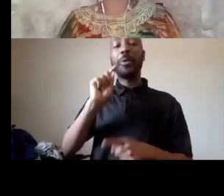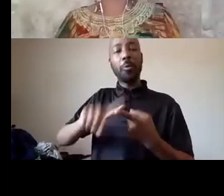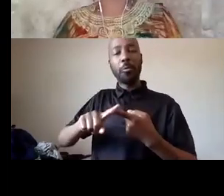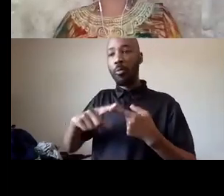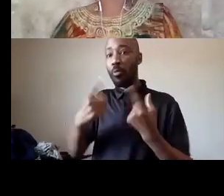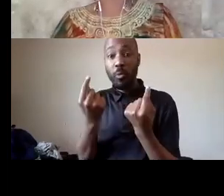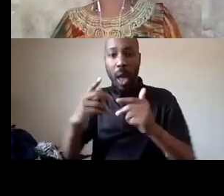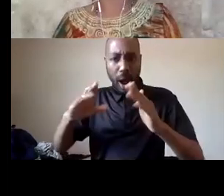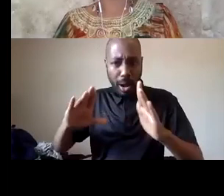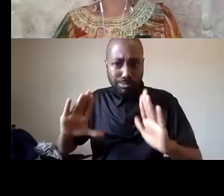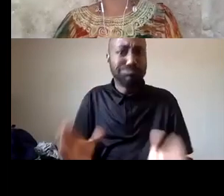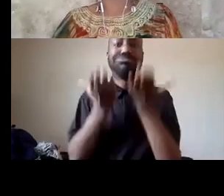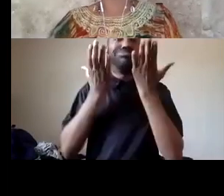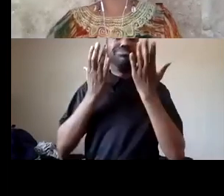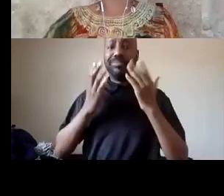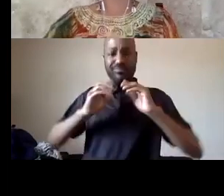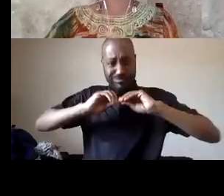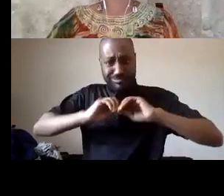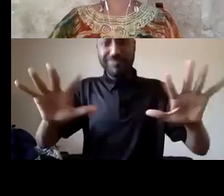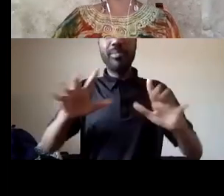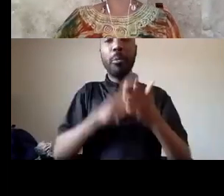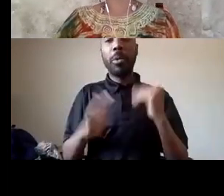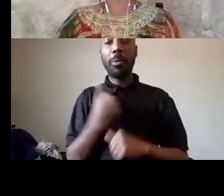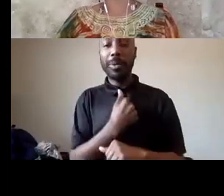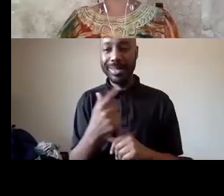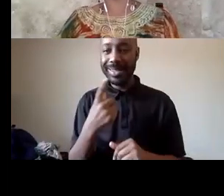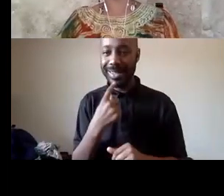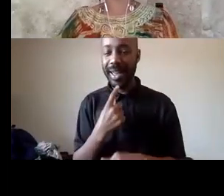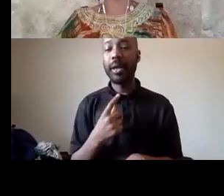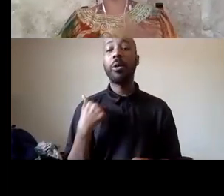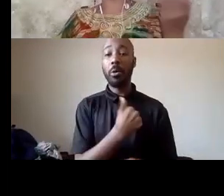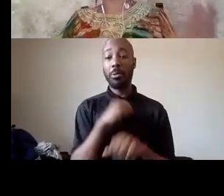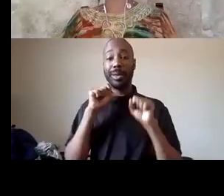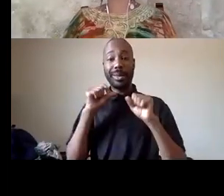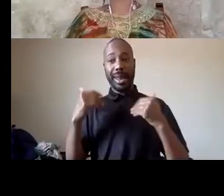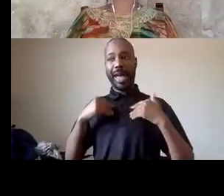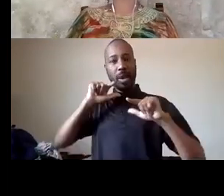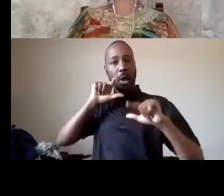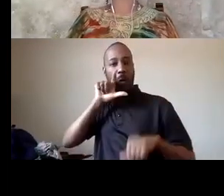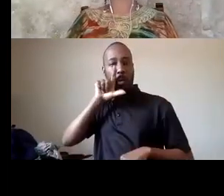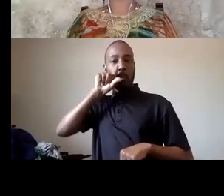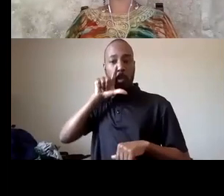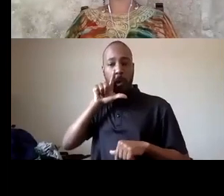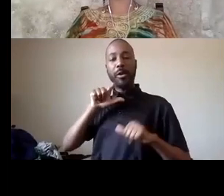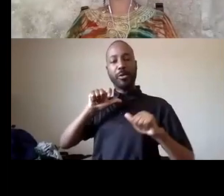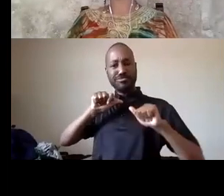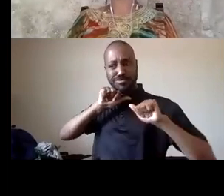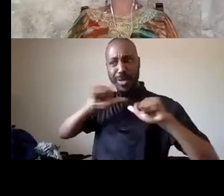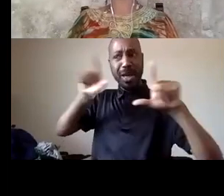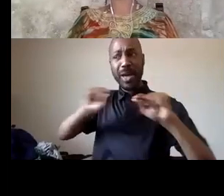we've been having these twitter storms we were able to get people's budget la on monday trended number one in the entire united